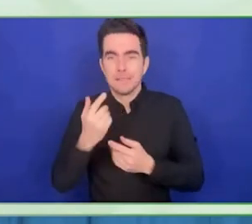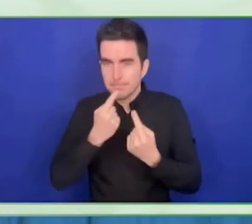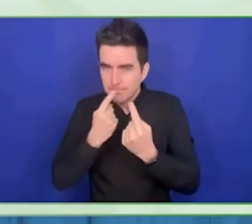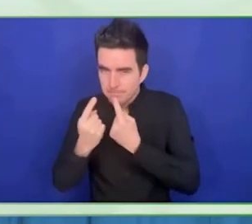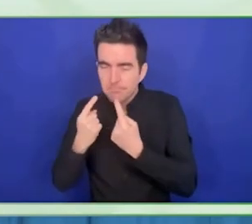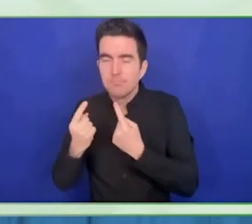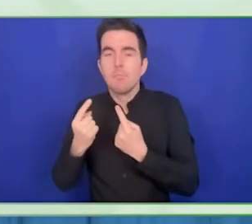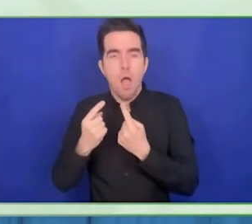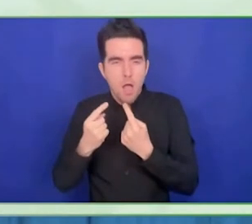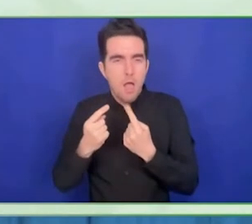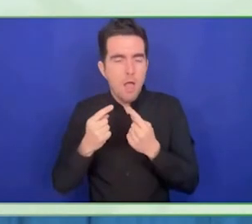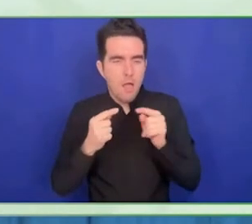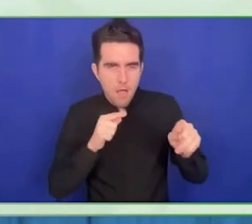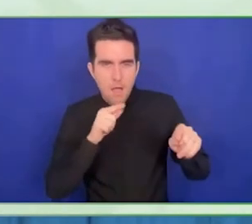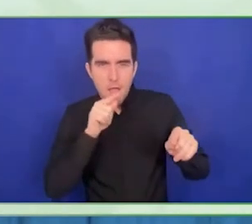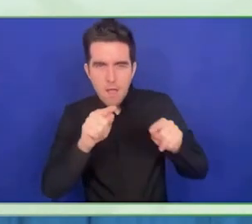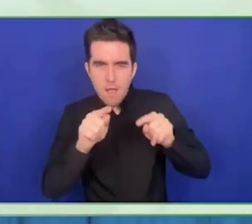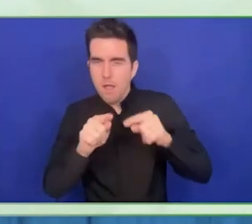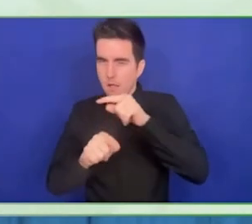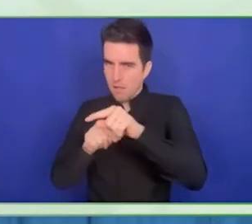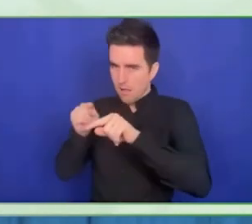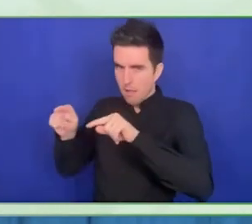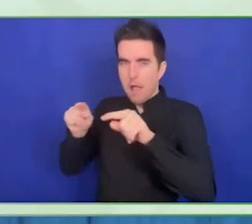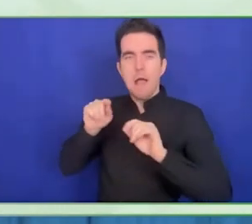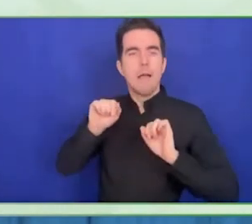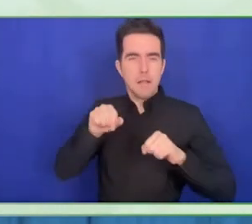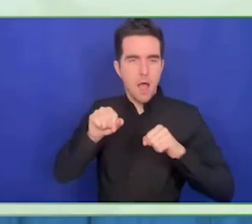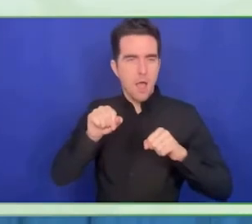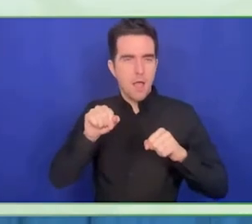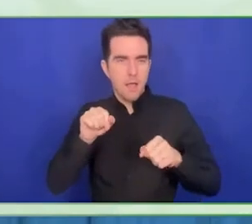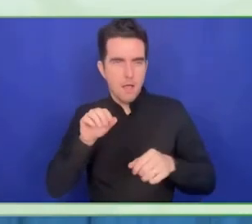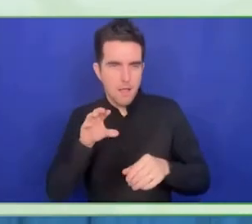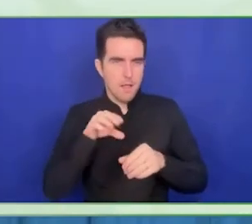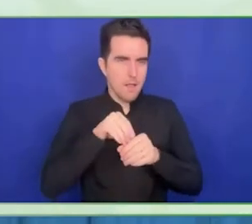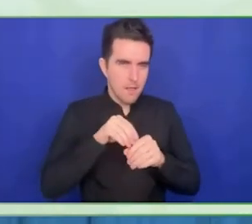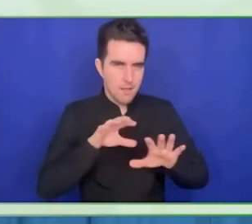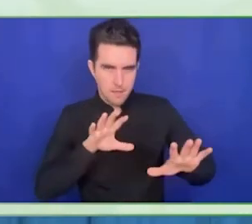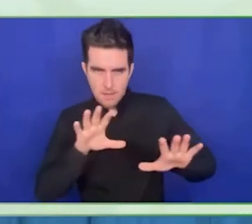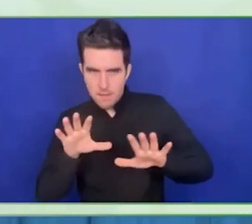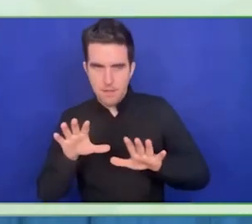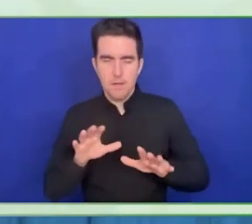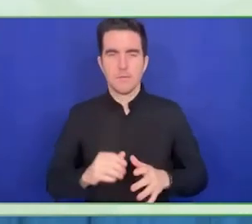intersectionality here, and people working to support innovation, also